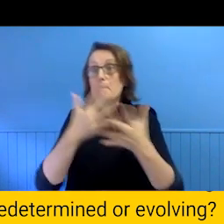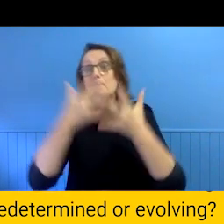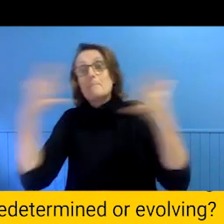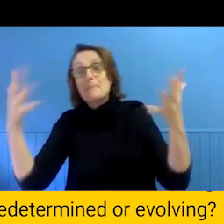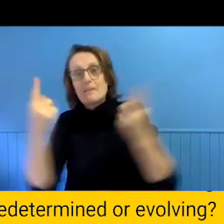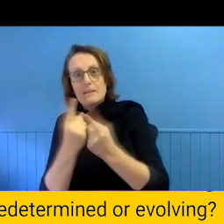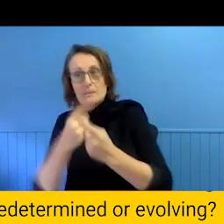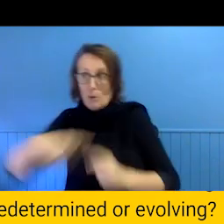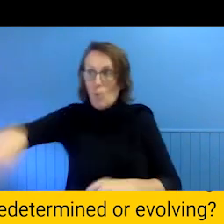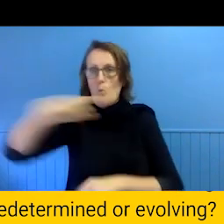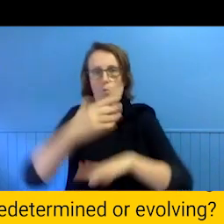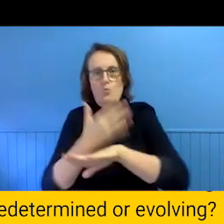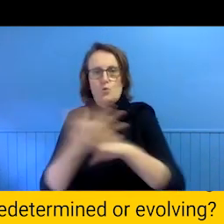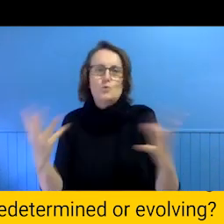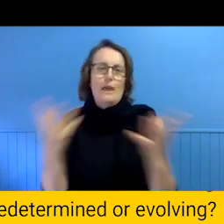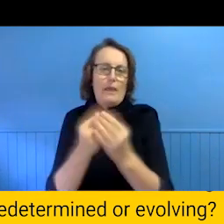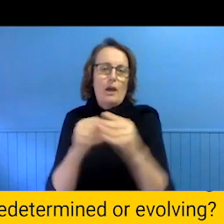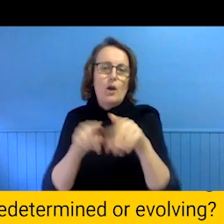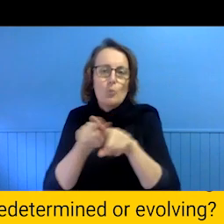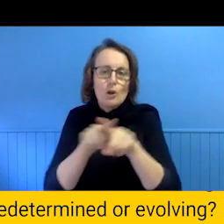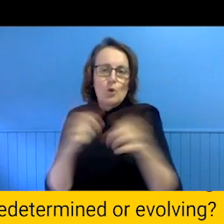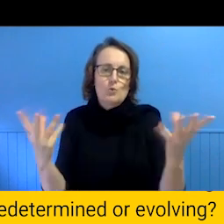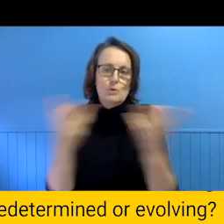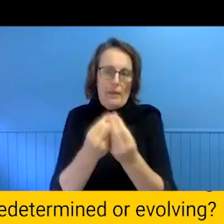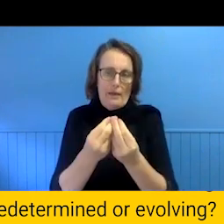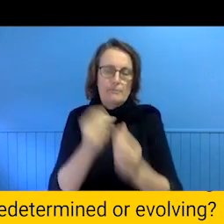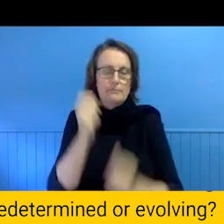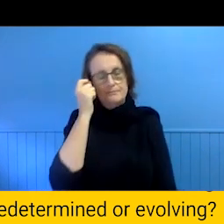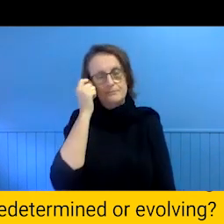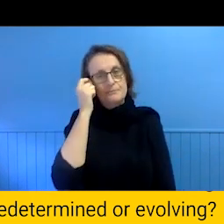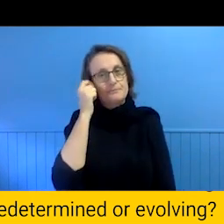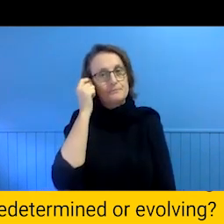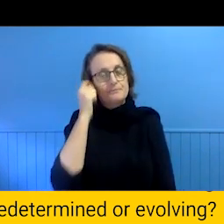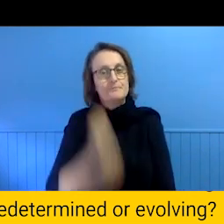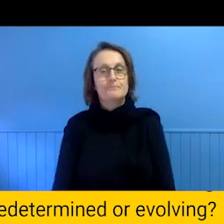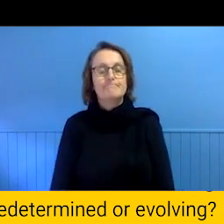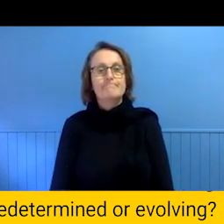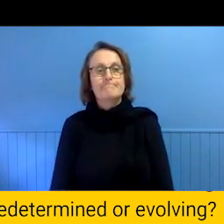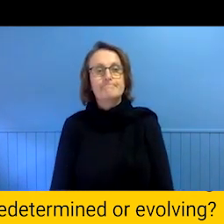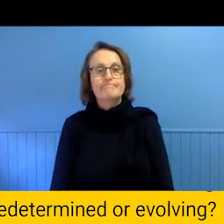learning. We also like to talk about failure. You might have heard a